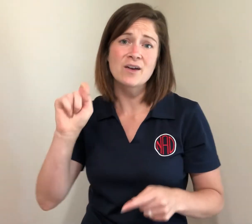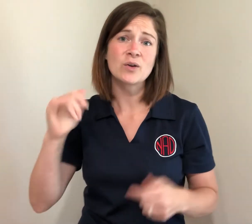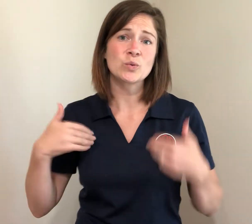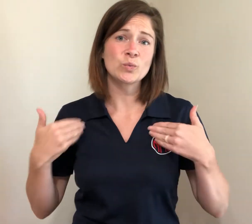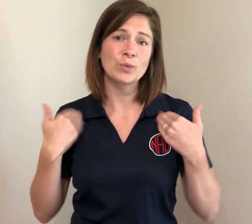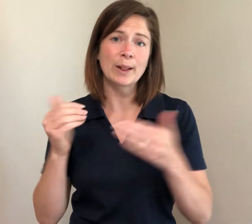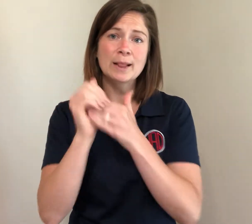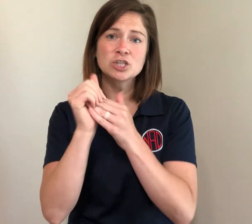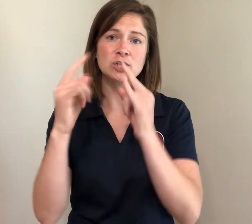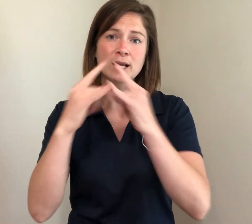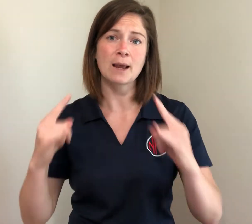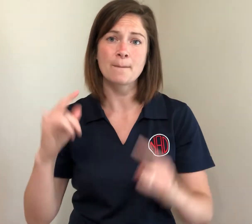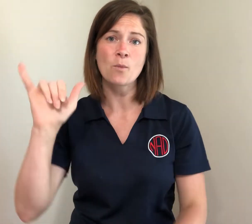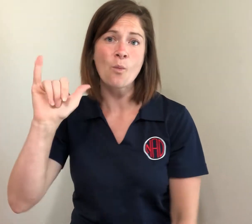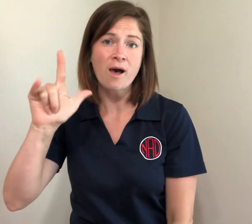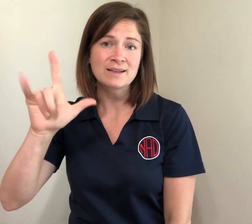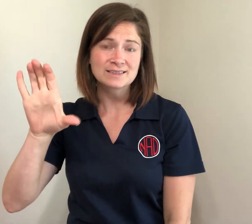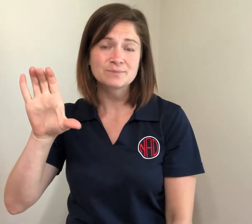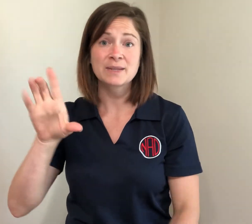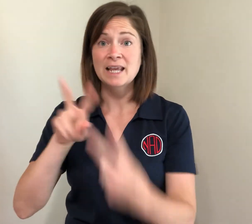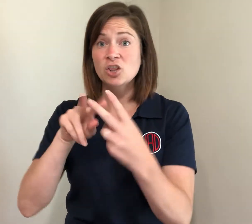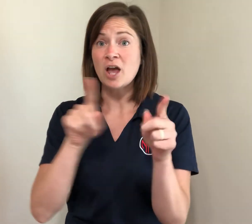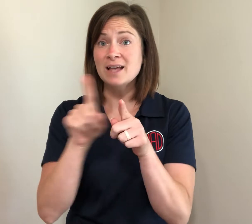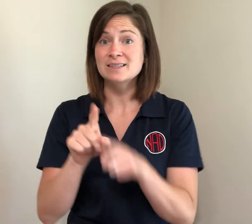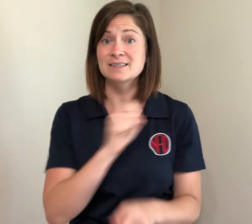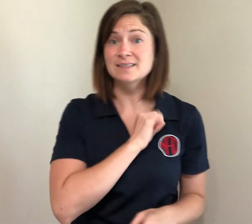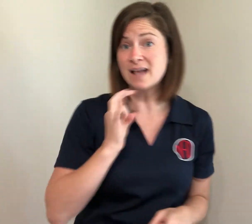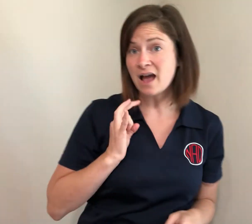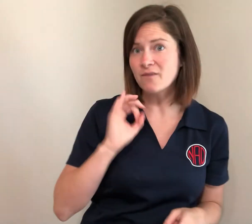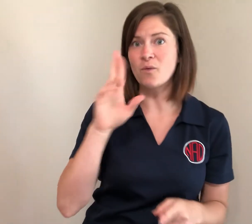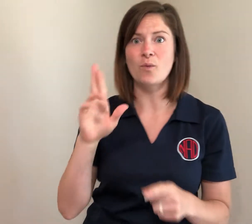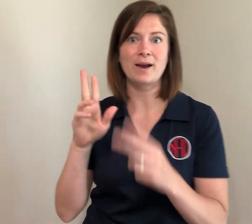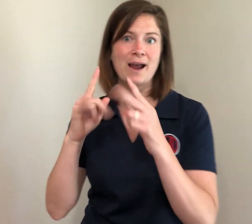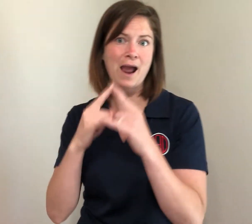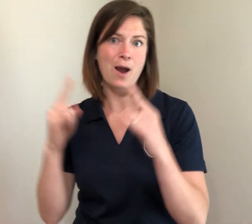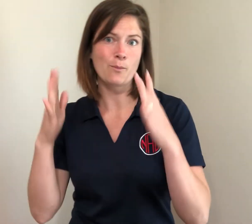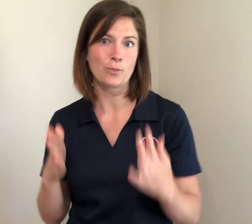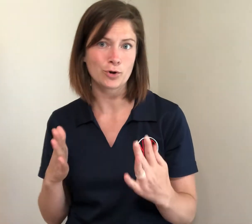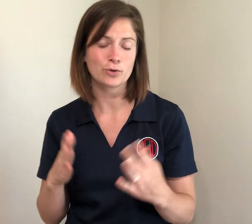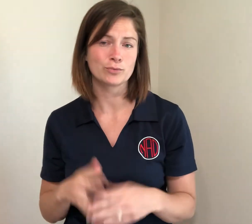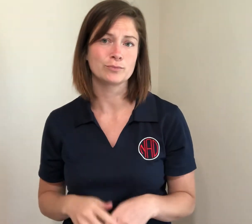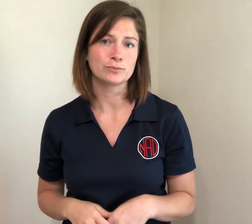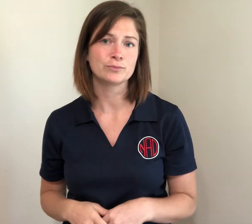some of which happened while participating in the Youth Leadership Camp (YLC), either as a staff or camper.